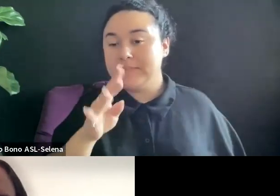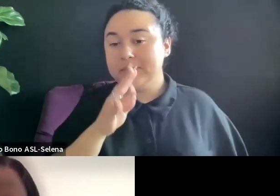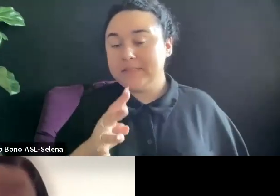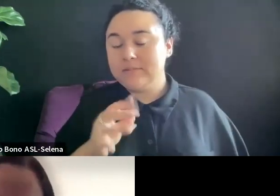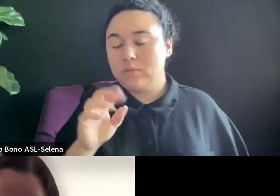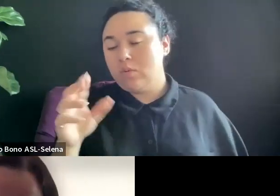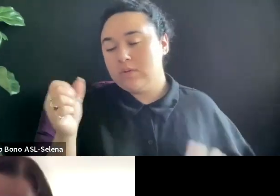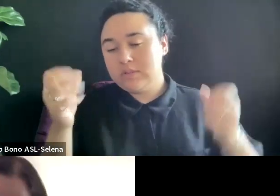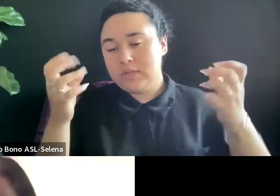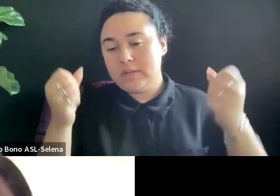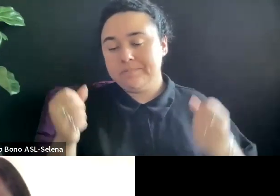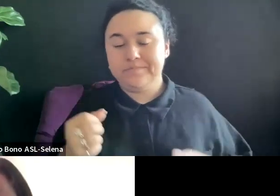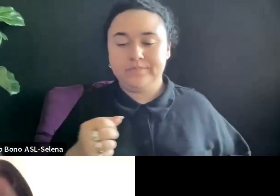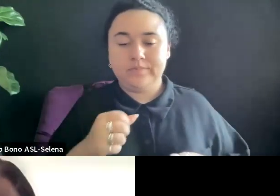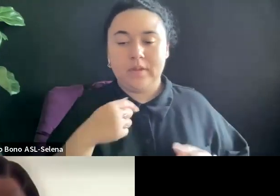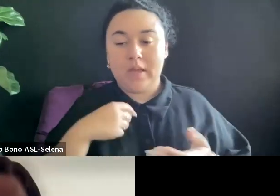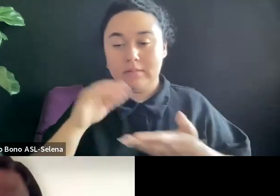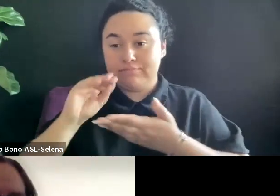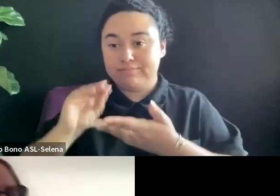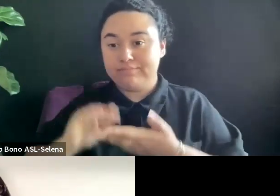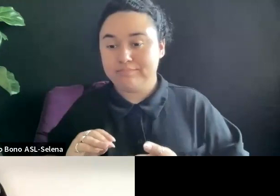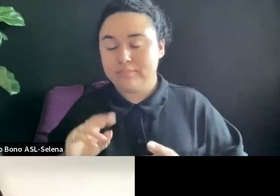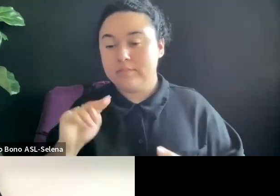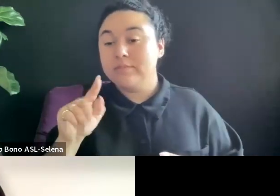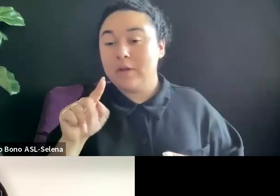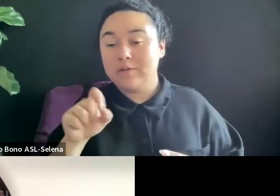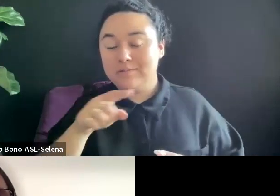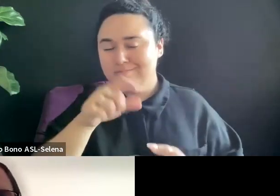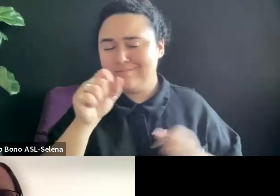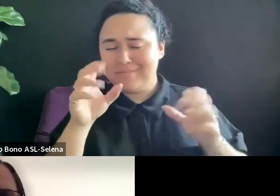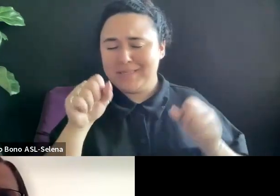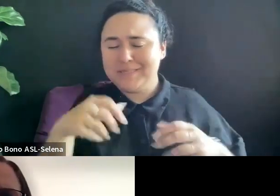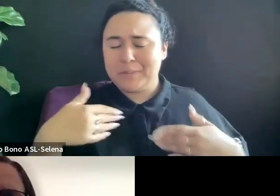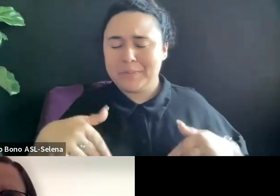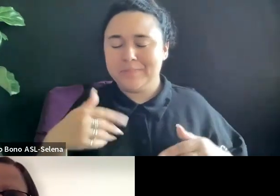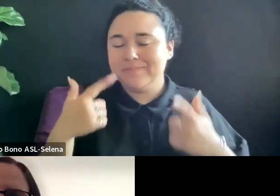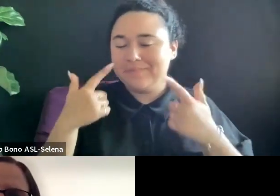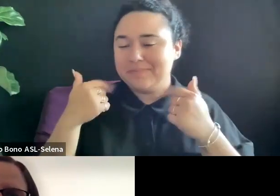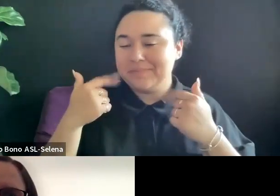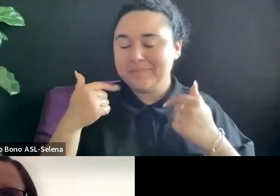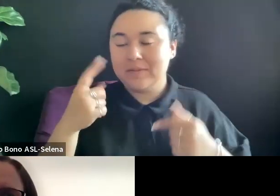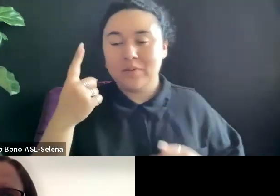WE HAVE A QUESTION FROM EITHER THAN.